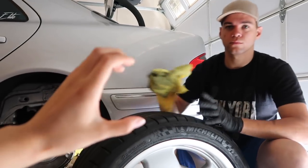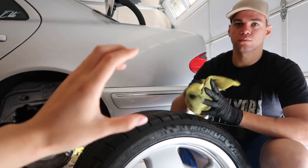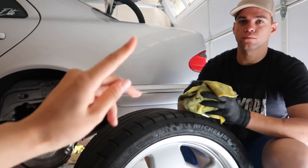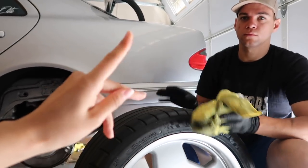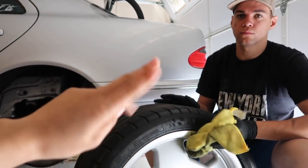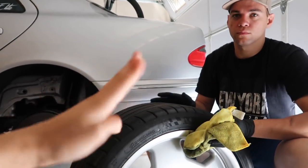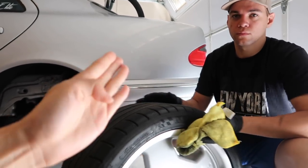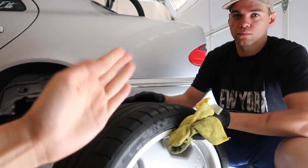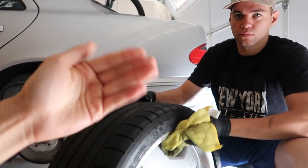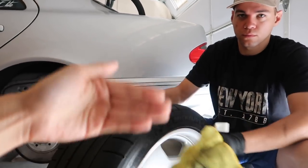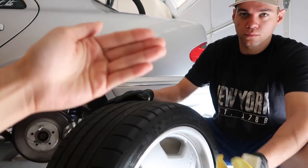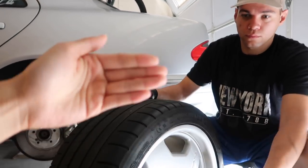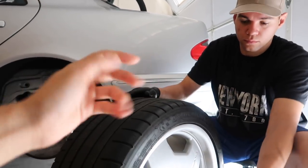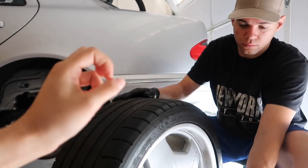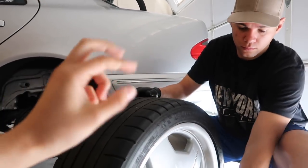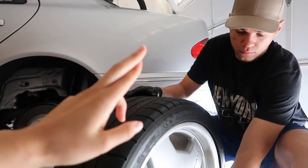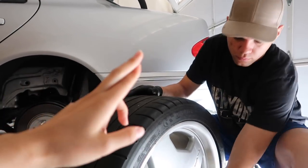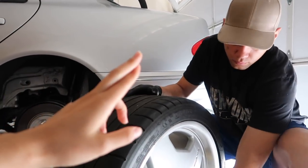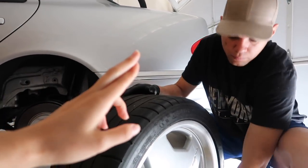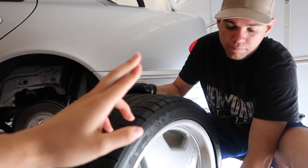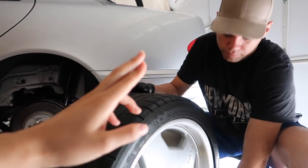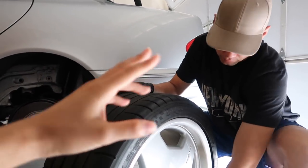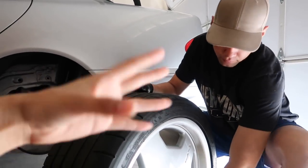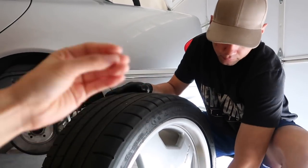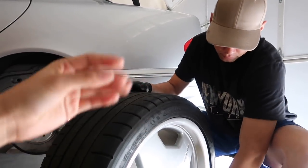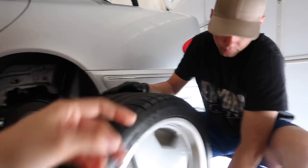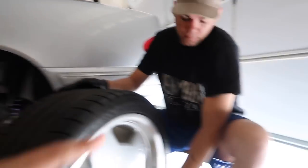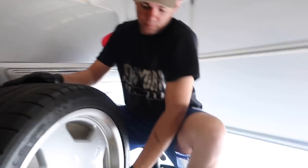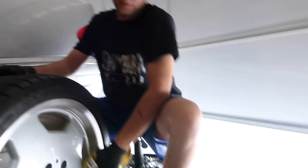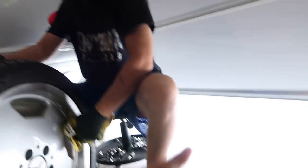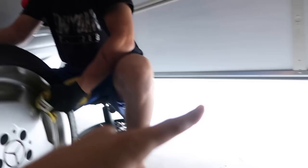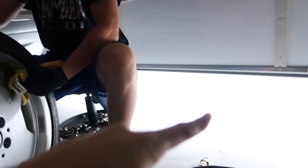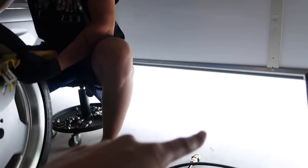E: crack open a window or do it outside